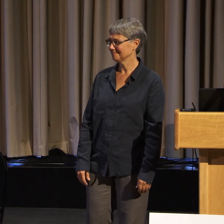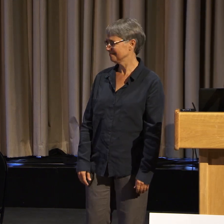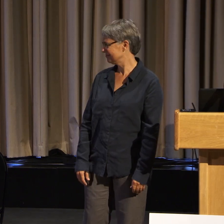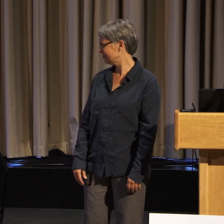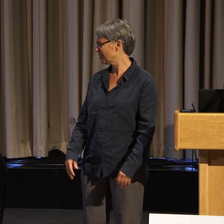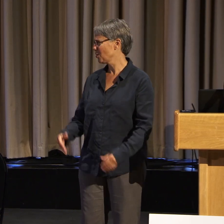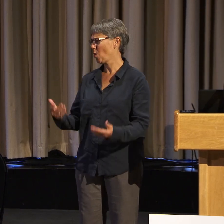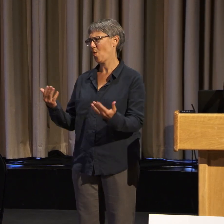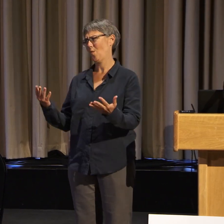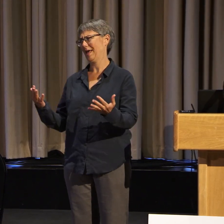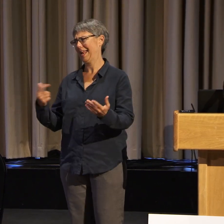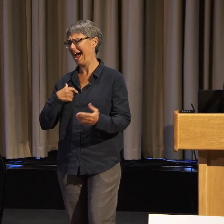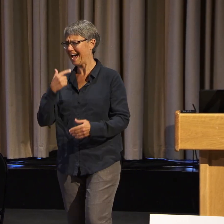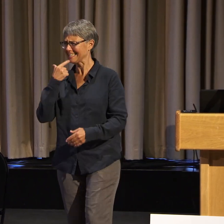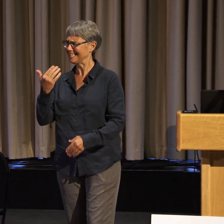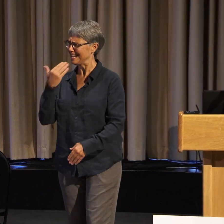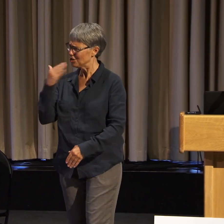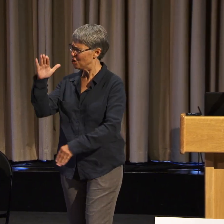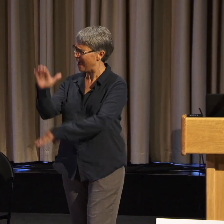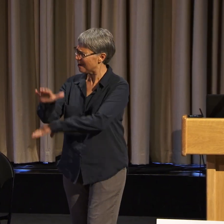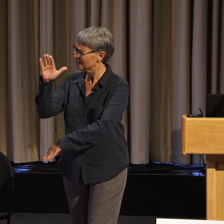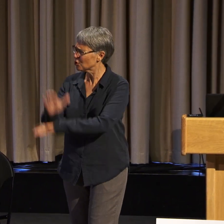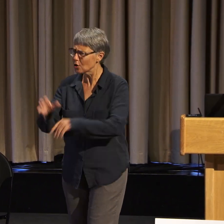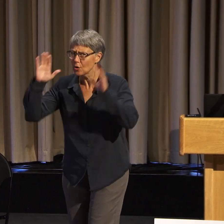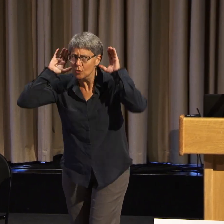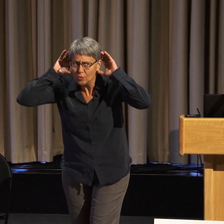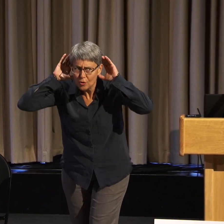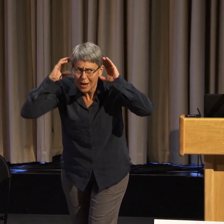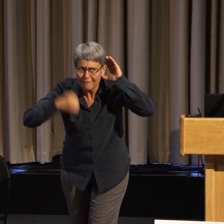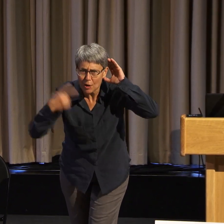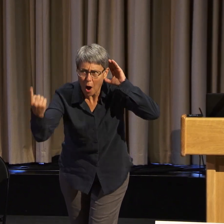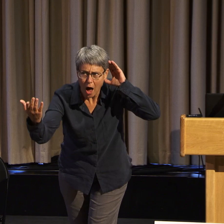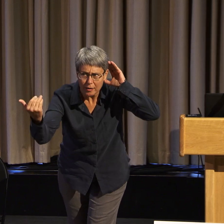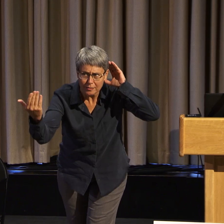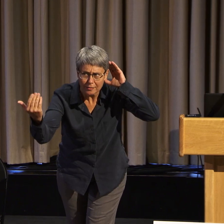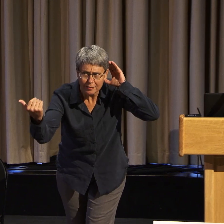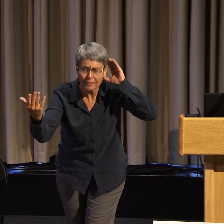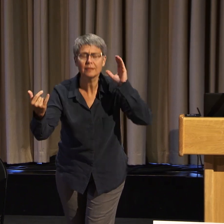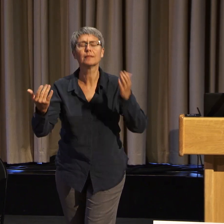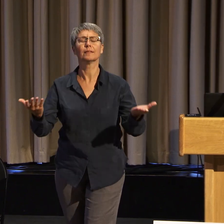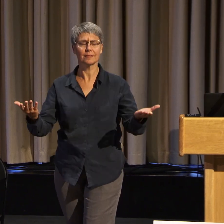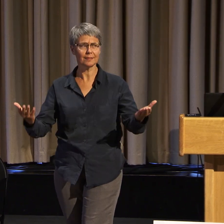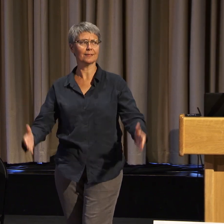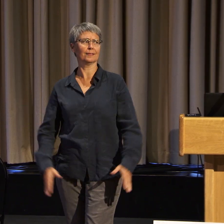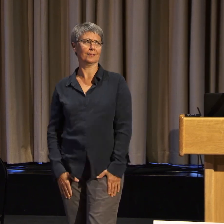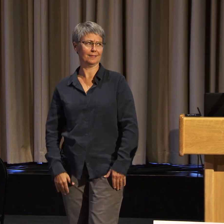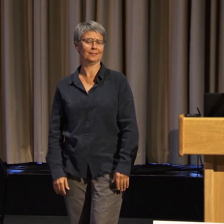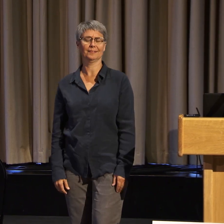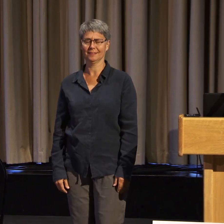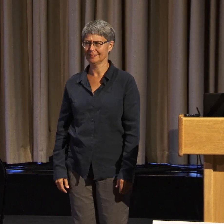I said good afternoon, everyone. Good afternoon. Thank you.